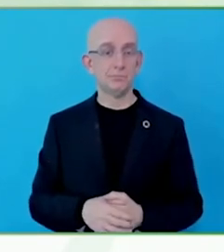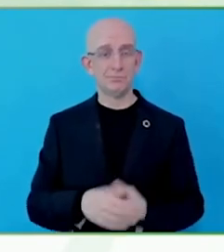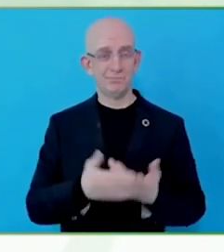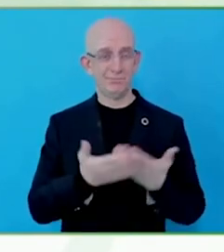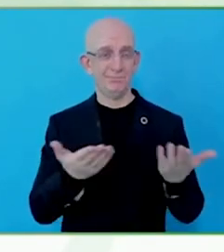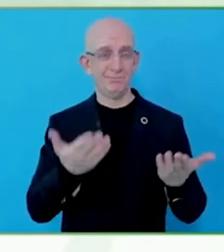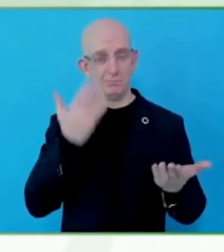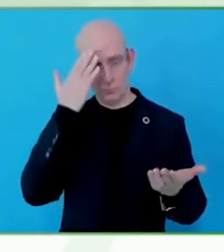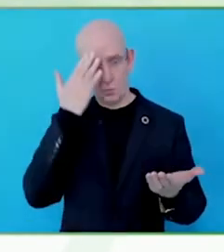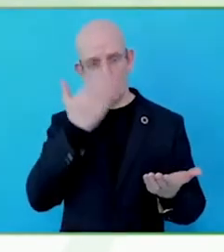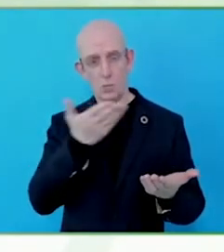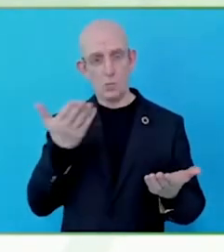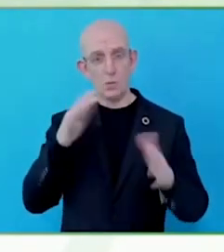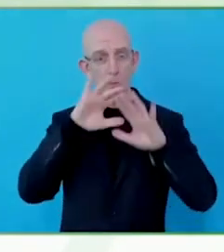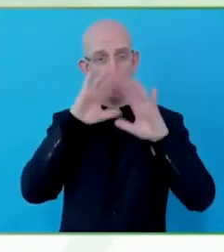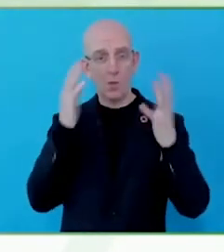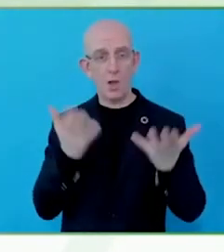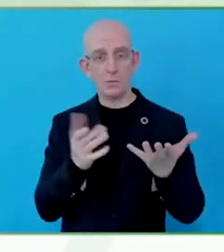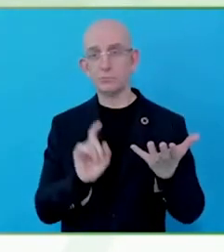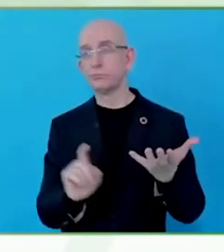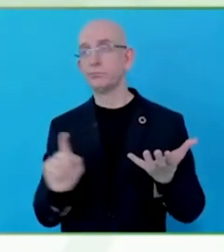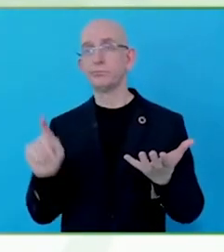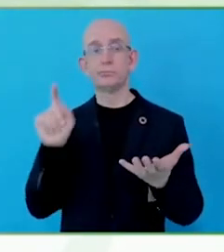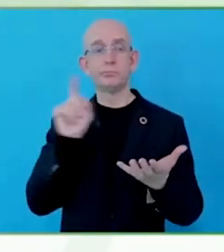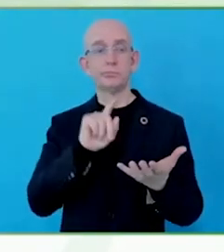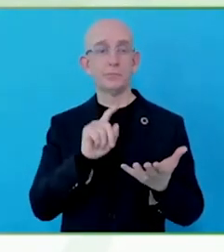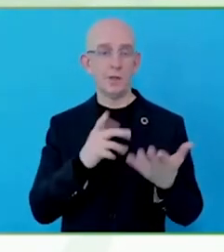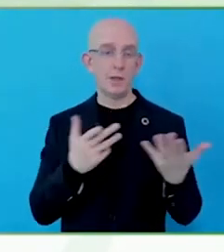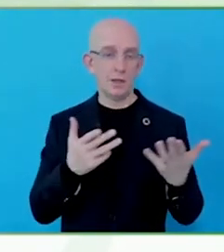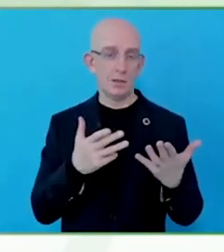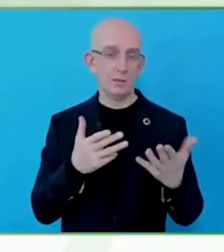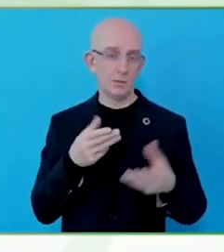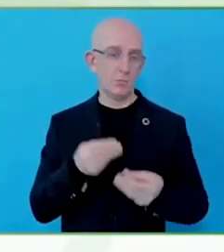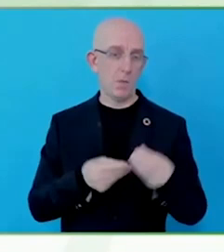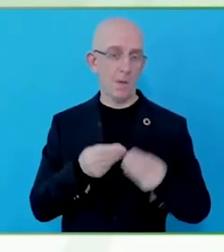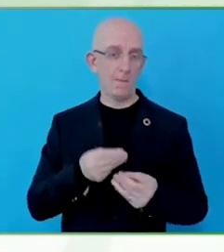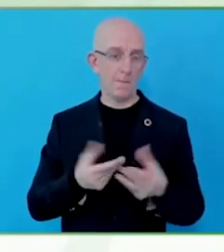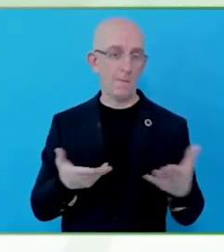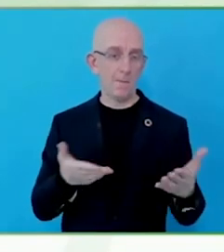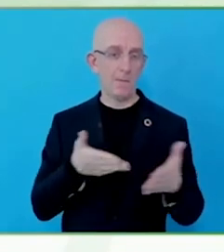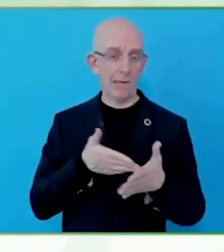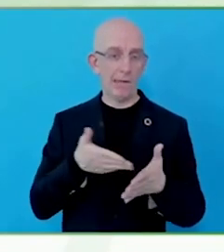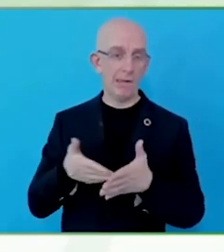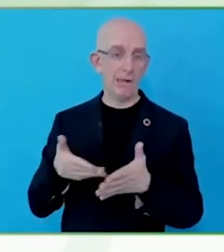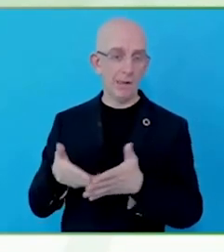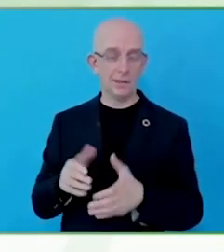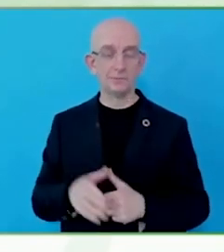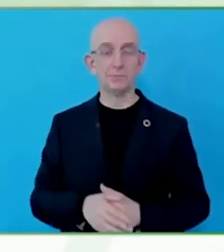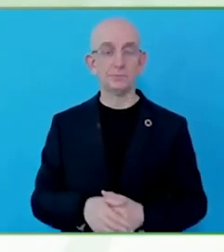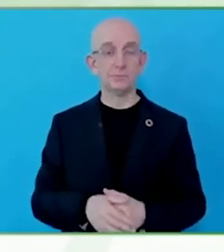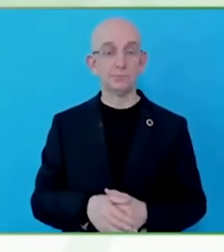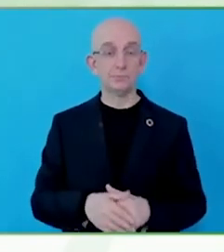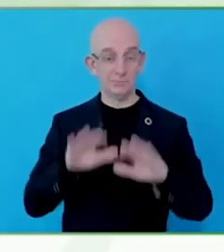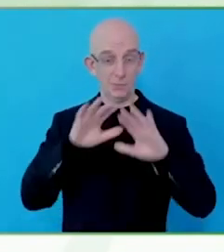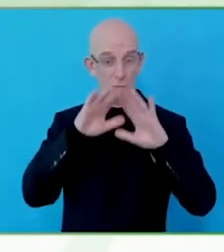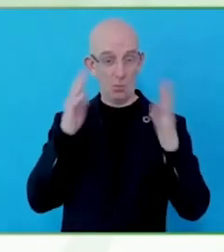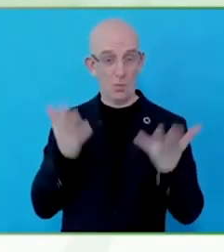accessible and digitally accessible. So, this is really bad news with persons with disabilities,